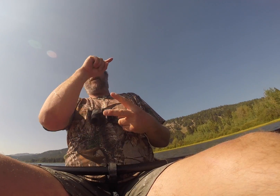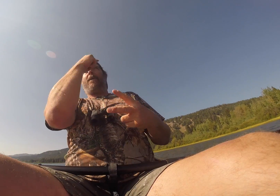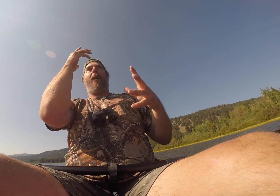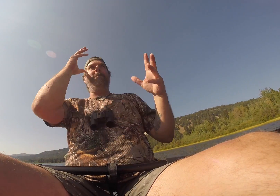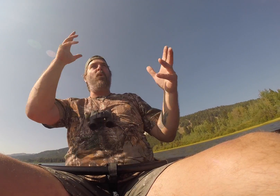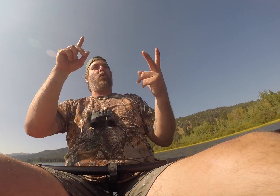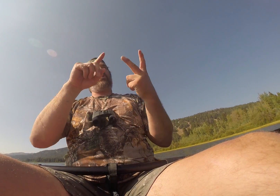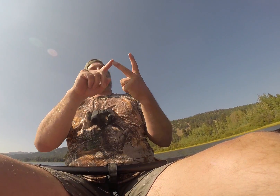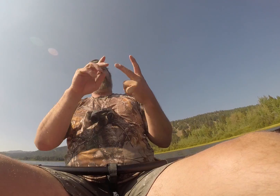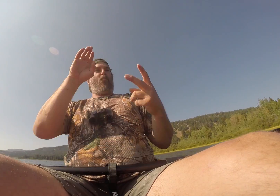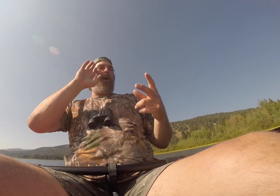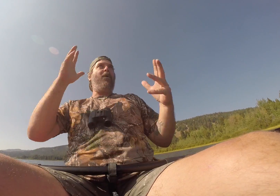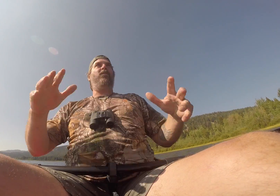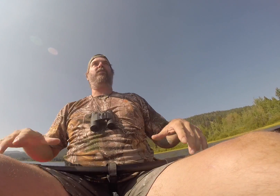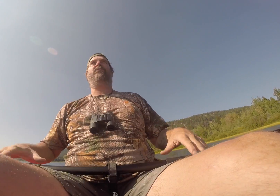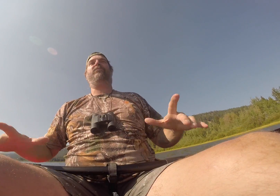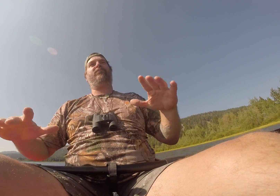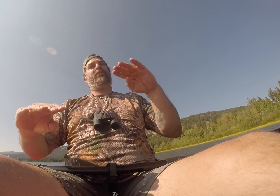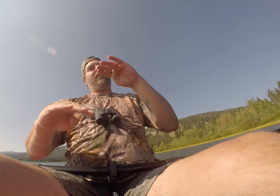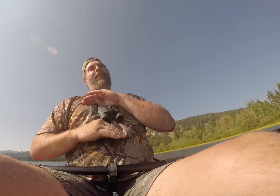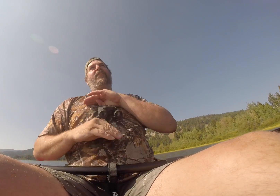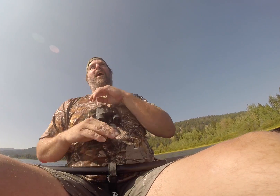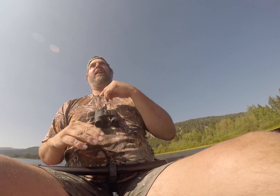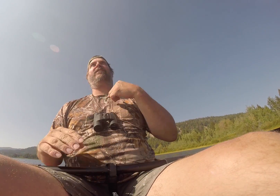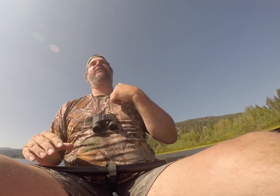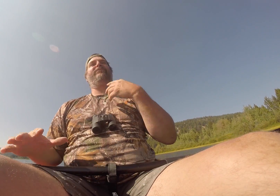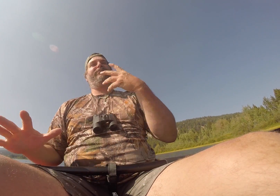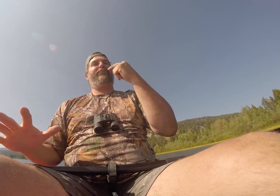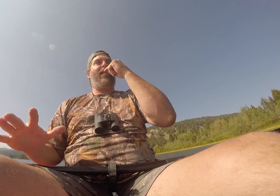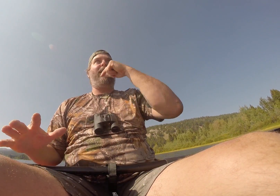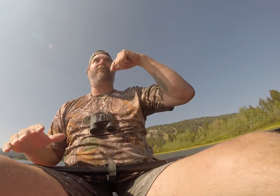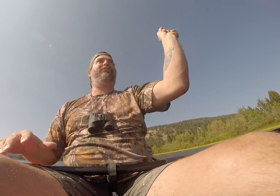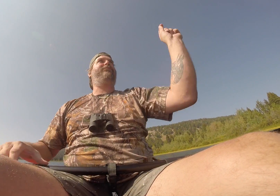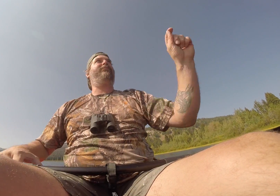Black Moose and Brown Moose Satisfy DONE